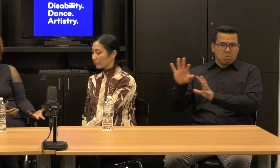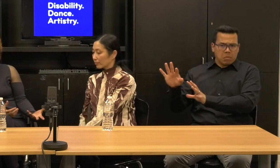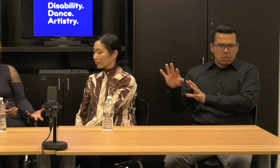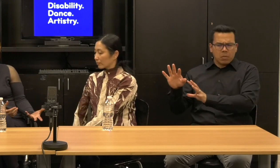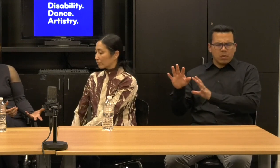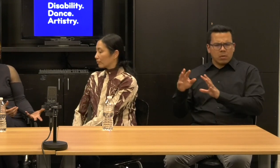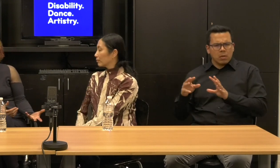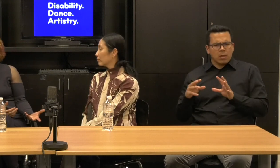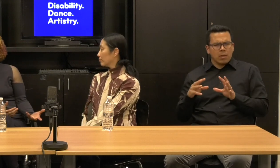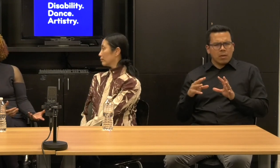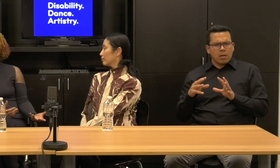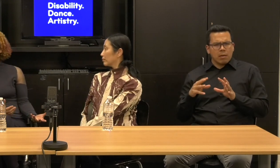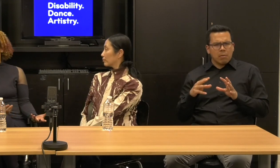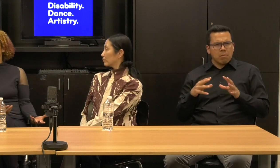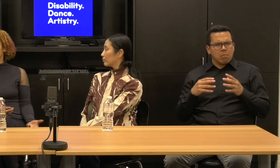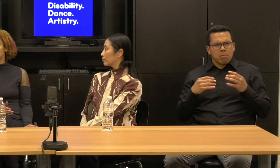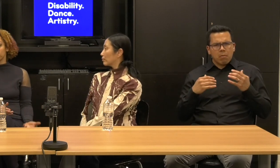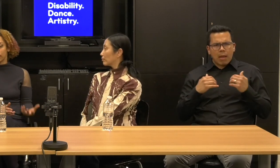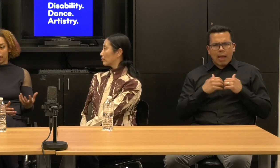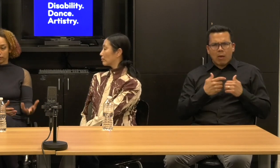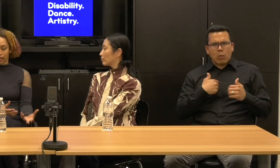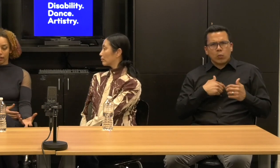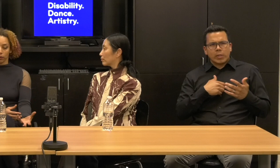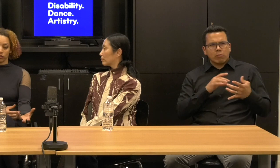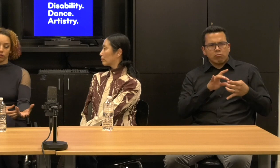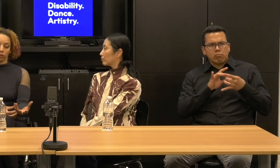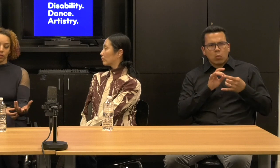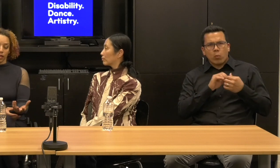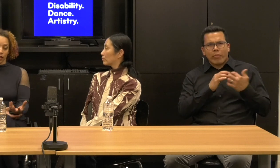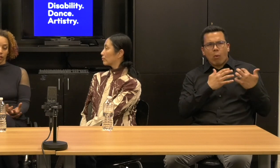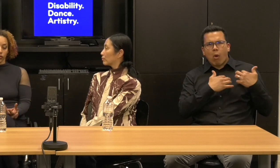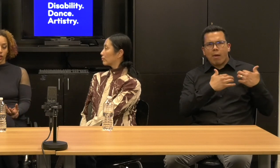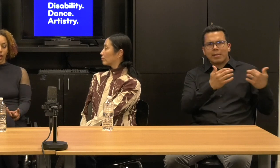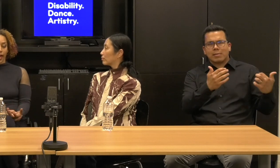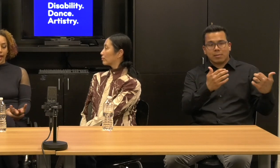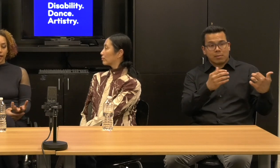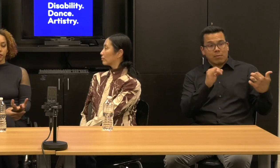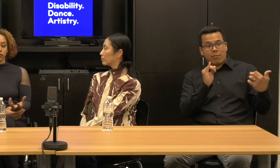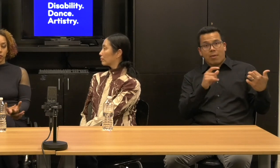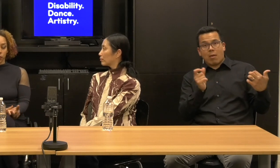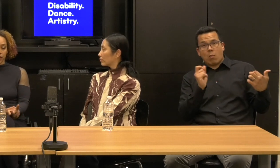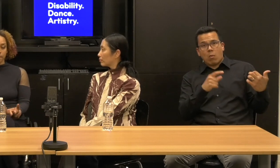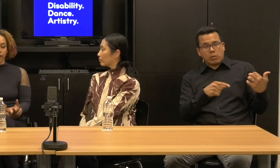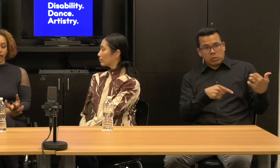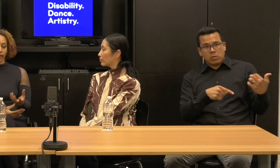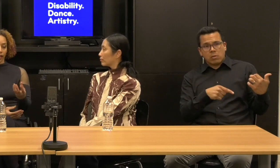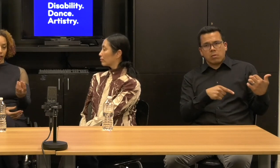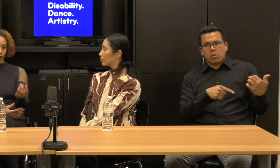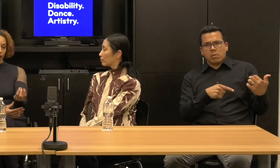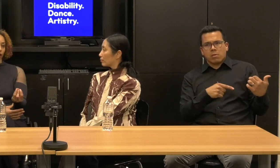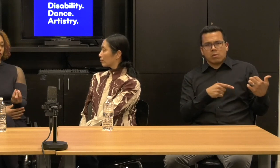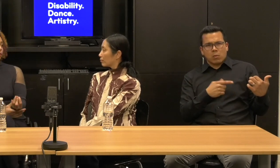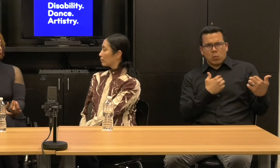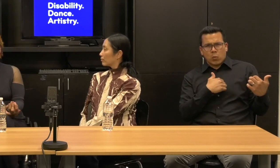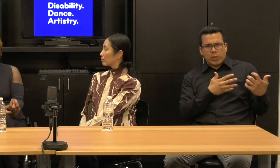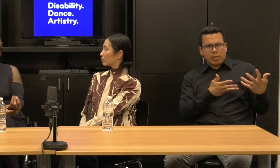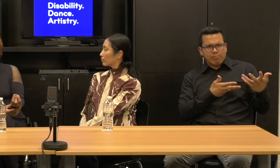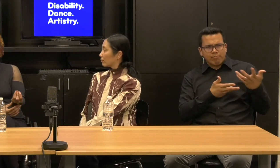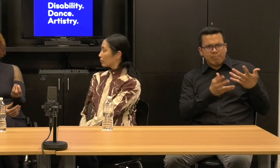with our audiences and then that, that question for me is how do we make that connect point